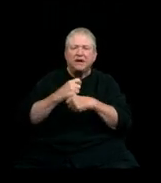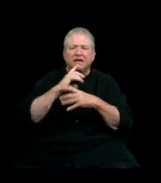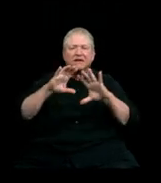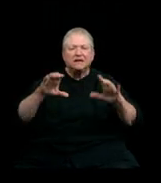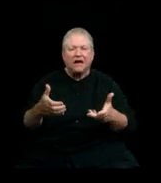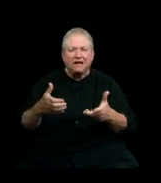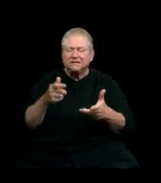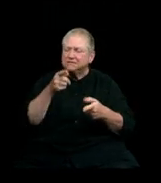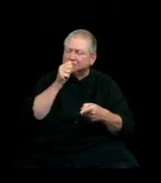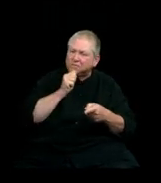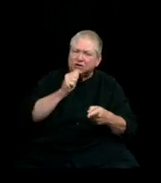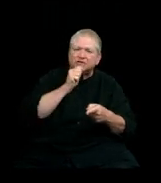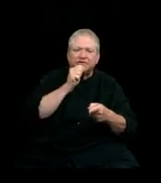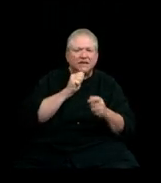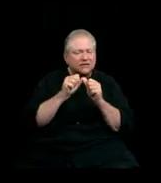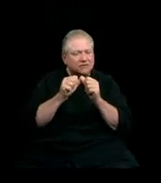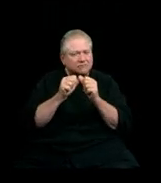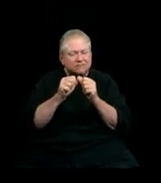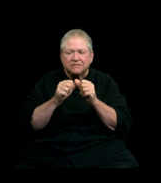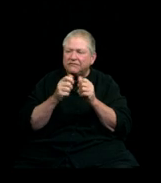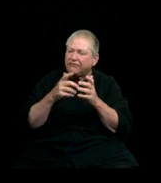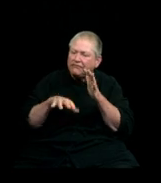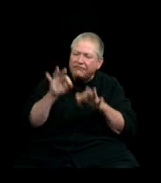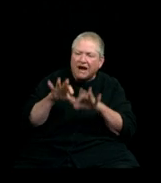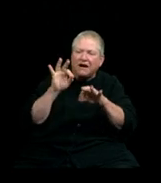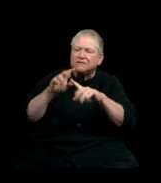You've persevered, found new ways to learn,